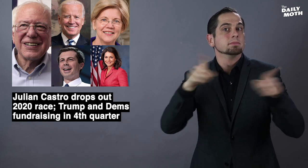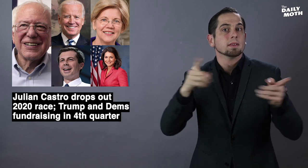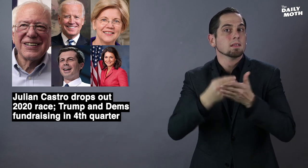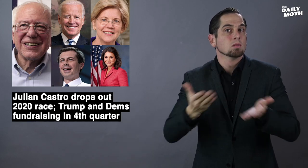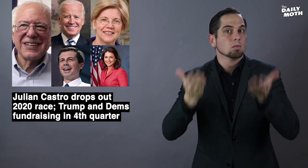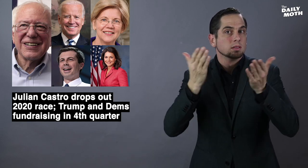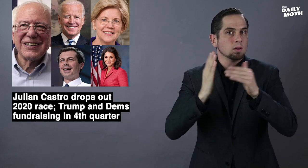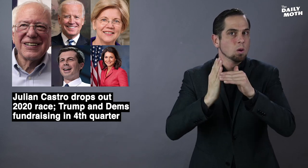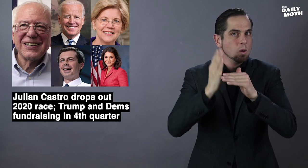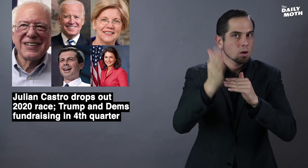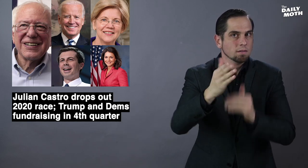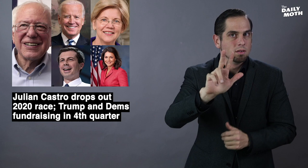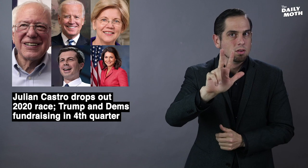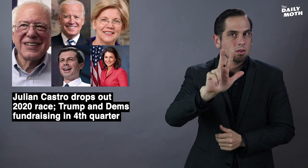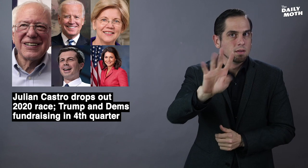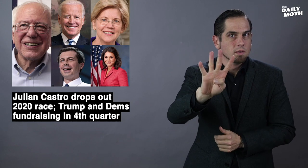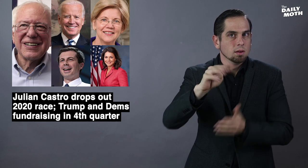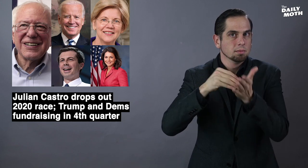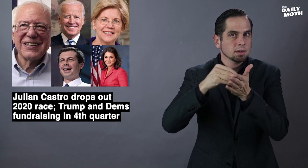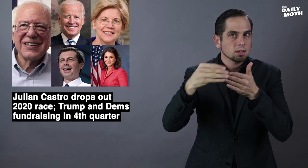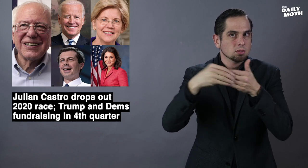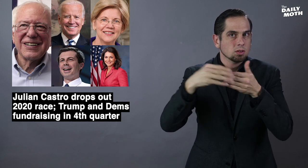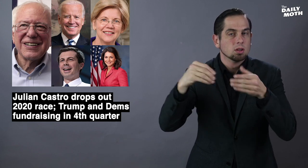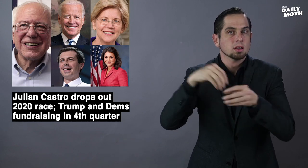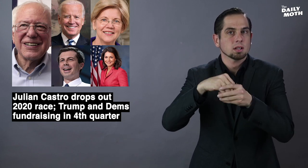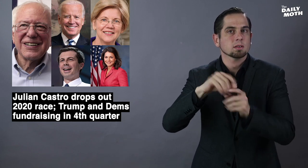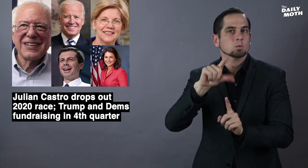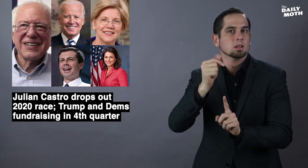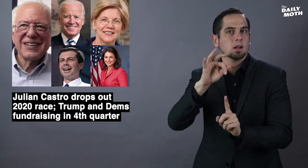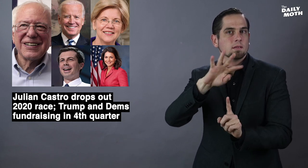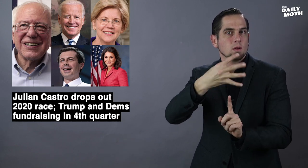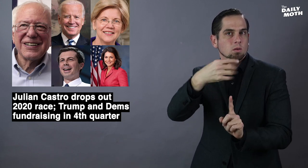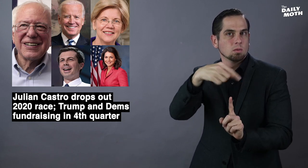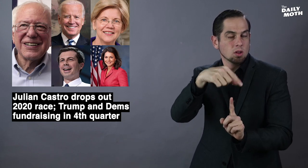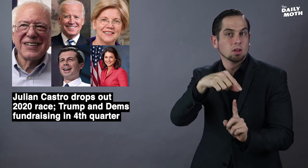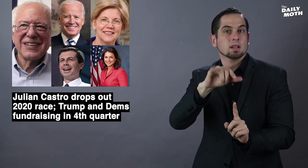they raised over $34 million in 2019's fourth quarter.